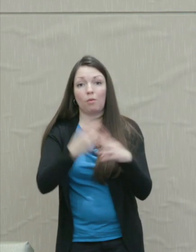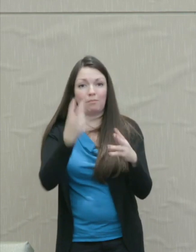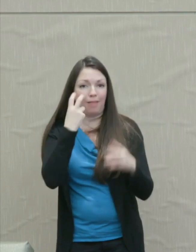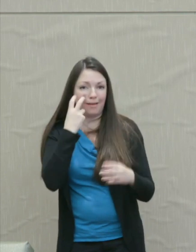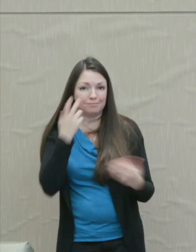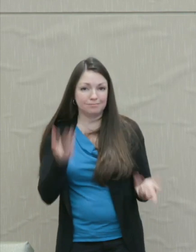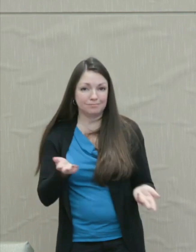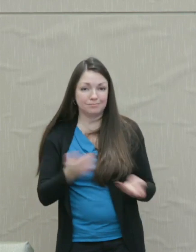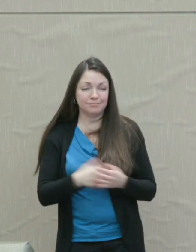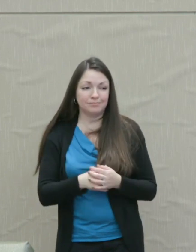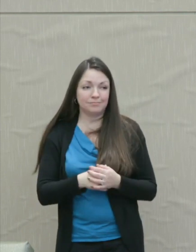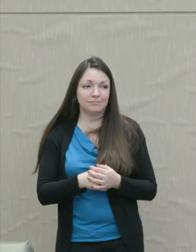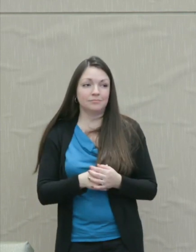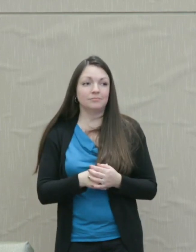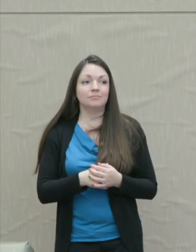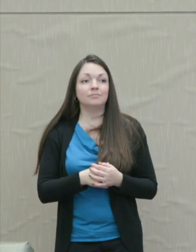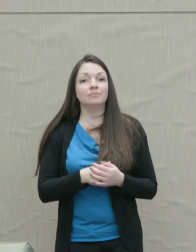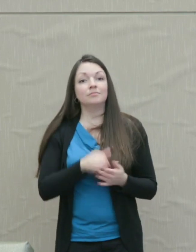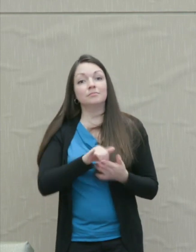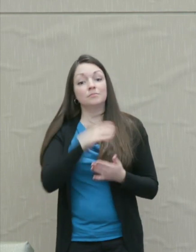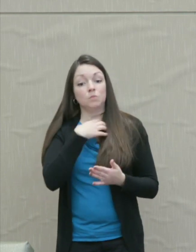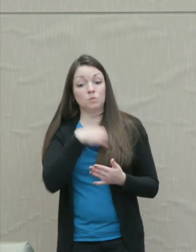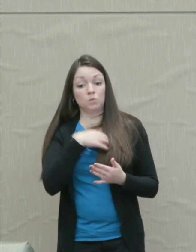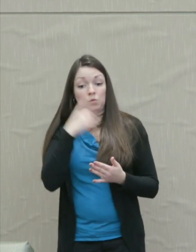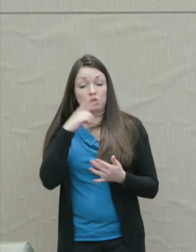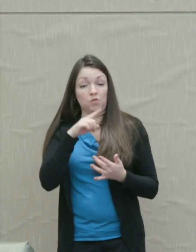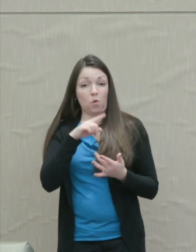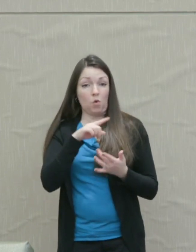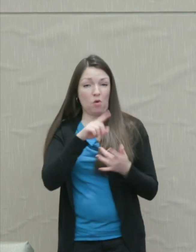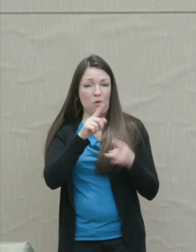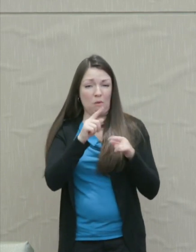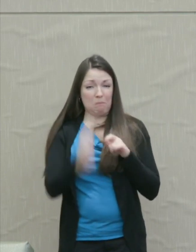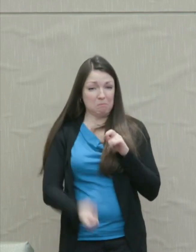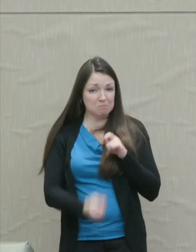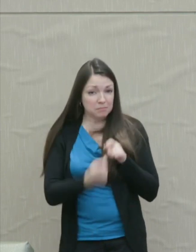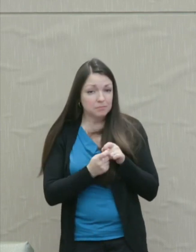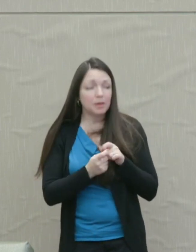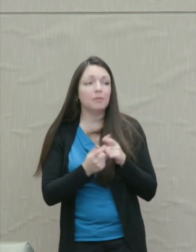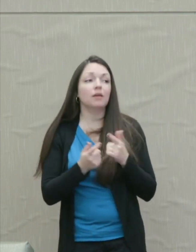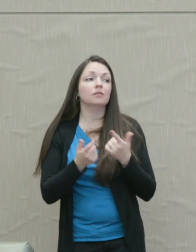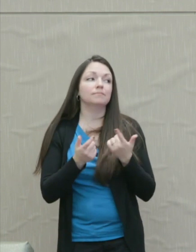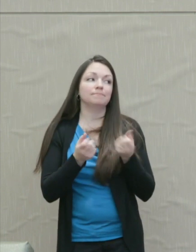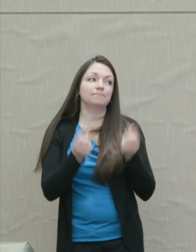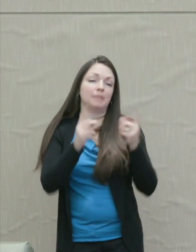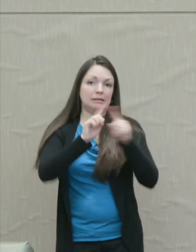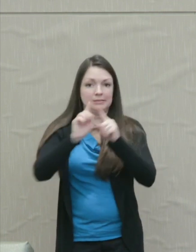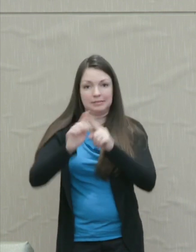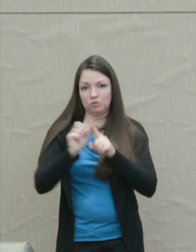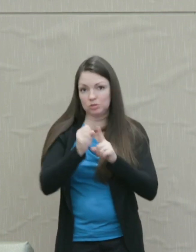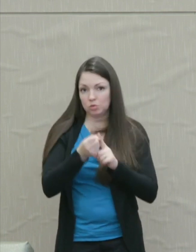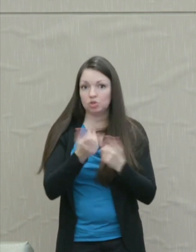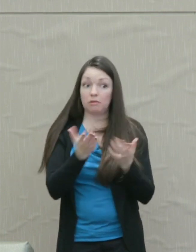Martha Nussbaum: This wish for payback arises in all kinds of situations. Take divorce again.